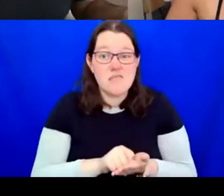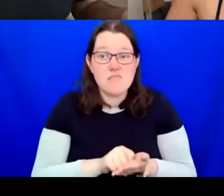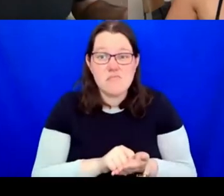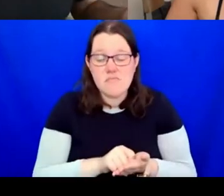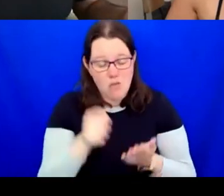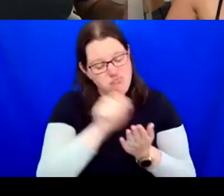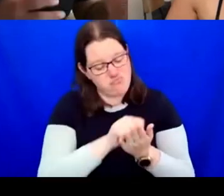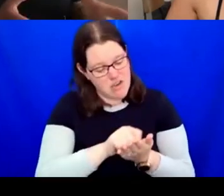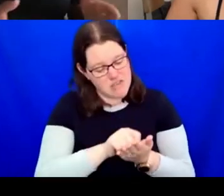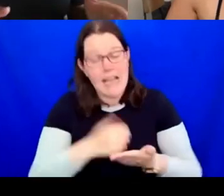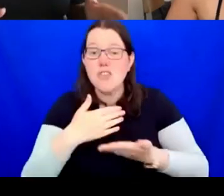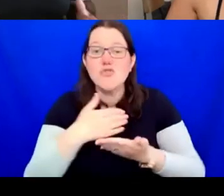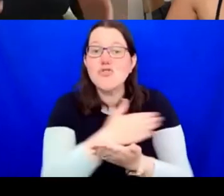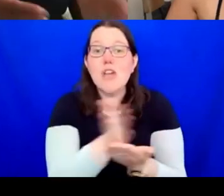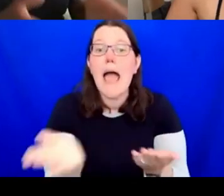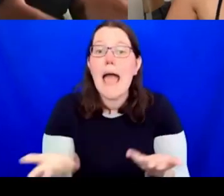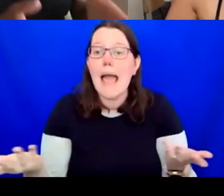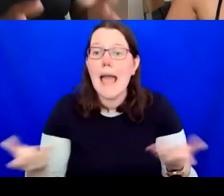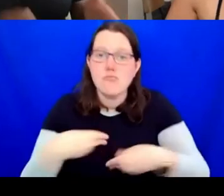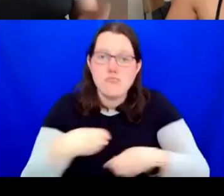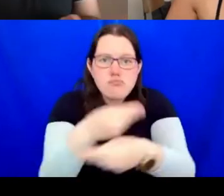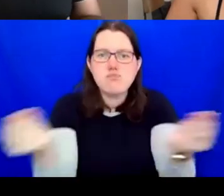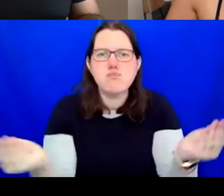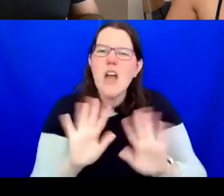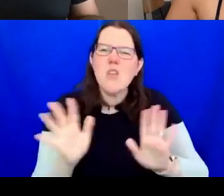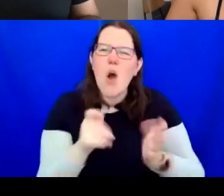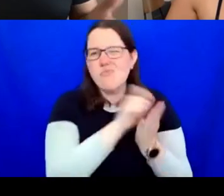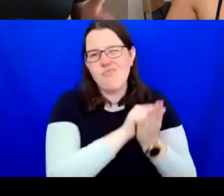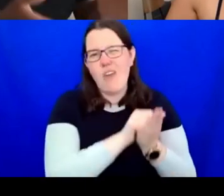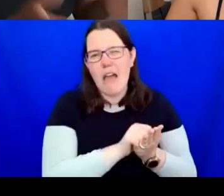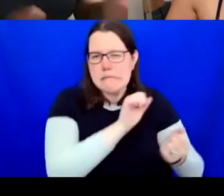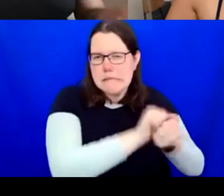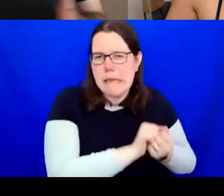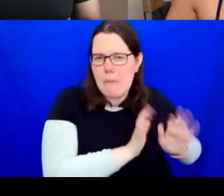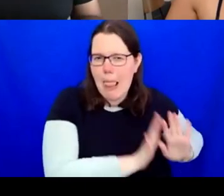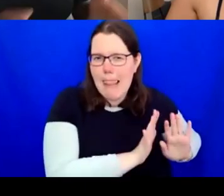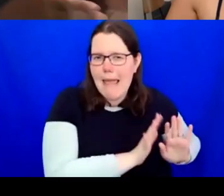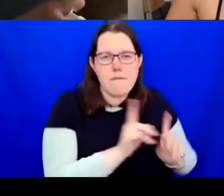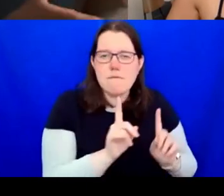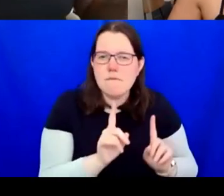leaving it but, actually, kind of actively, as Deborah said, lobbying people and sending that